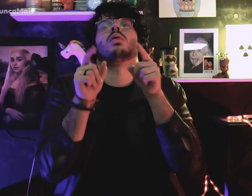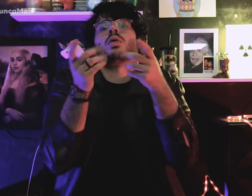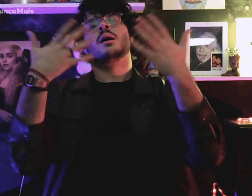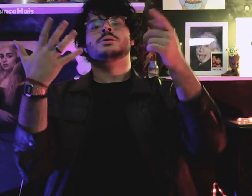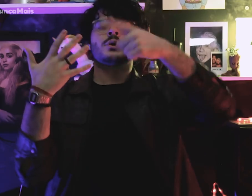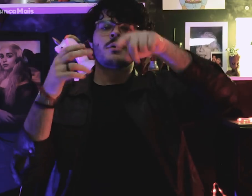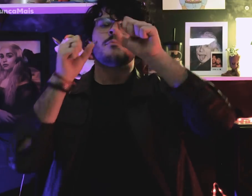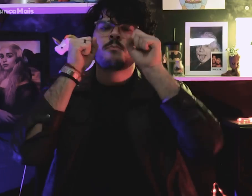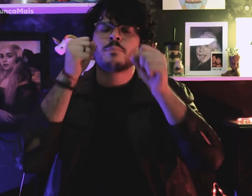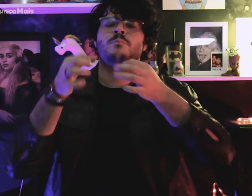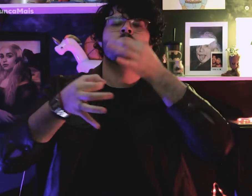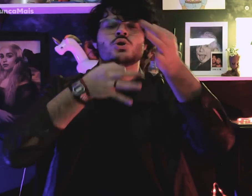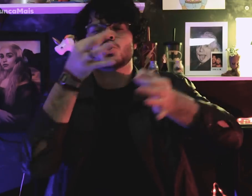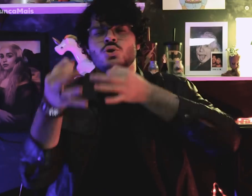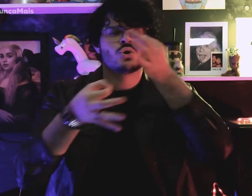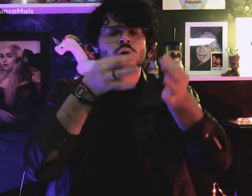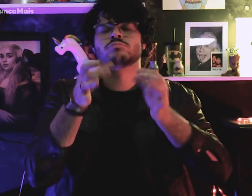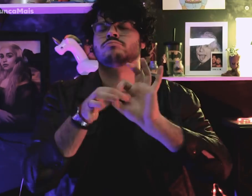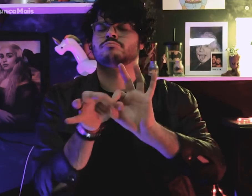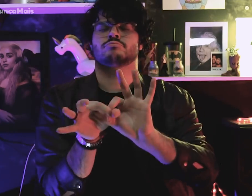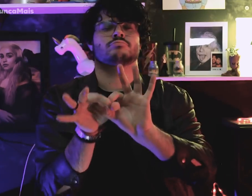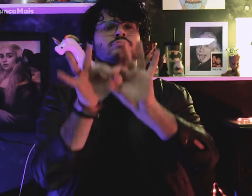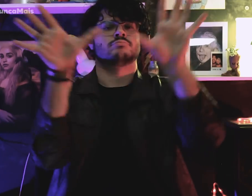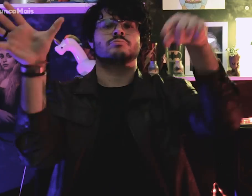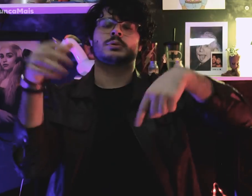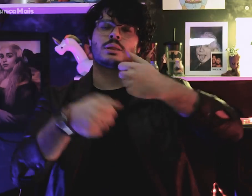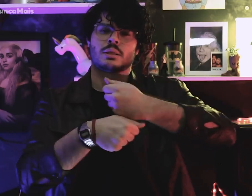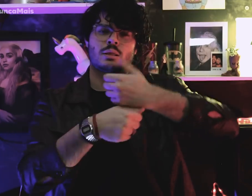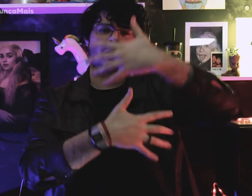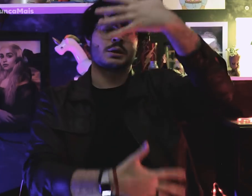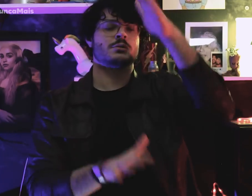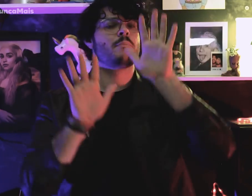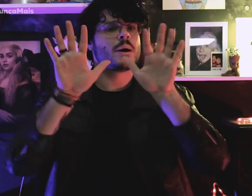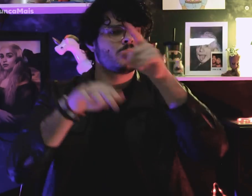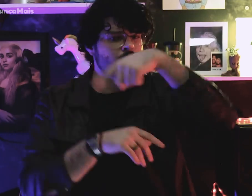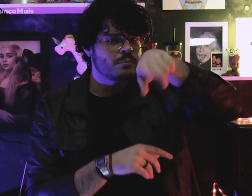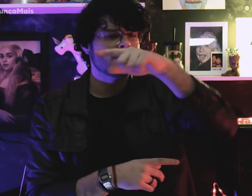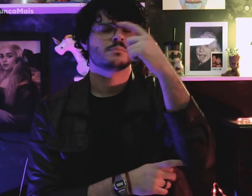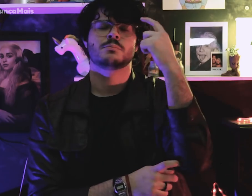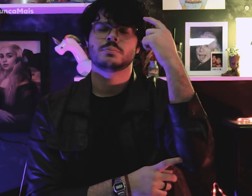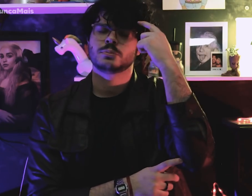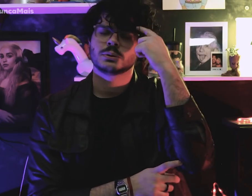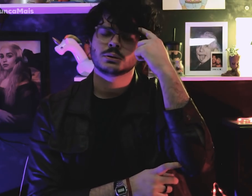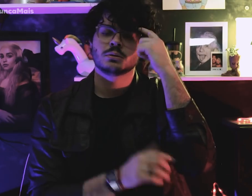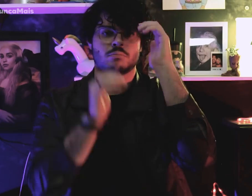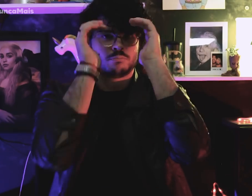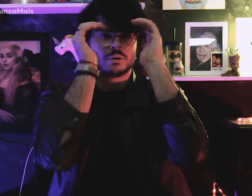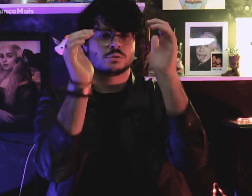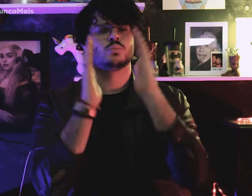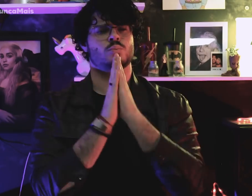Ah! Pode comentar o que você quiser, com respeito, por favor!